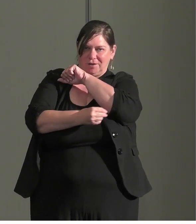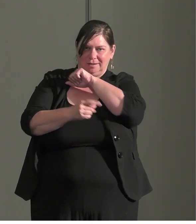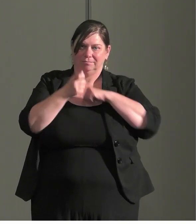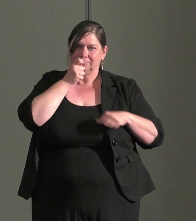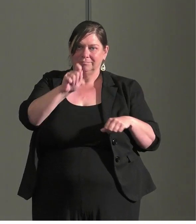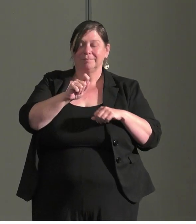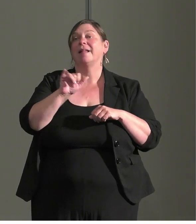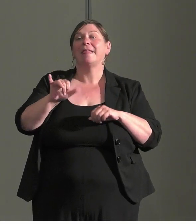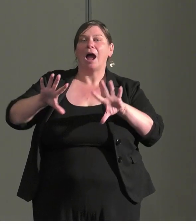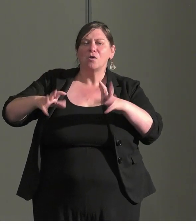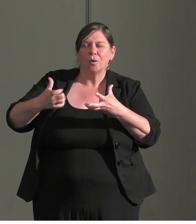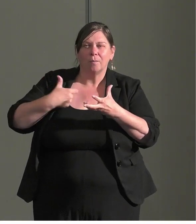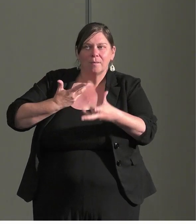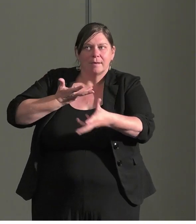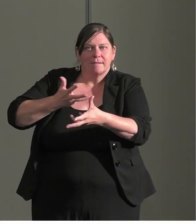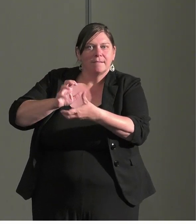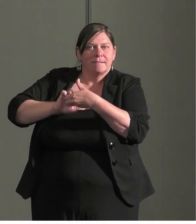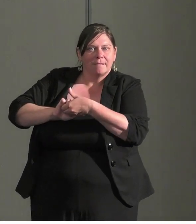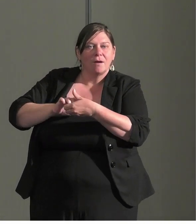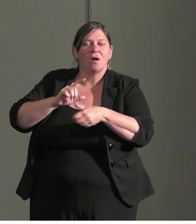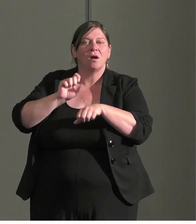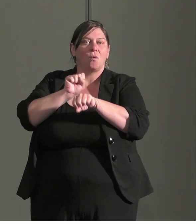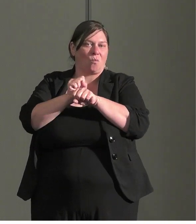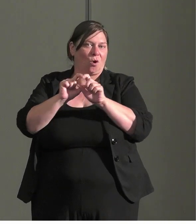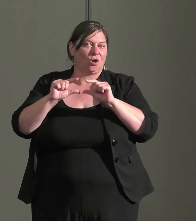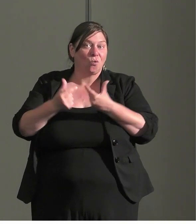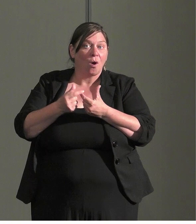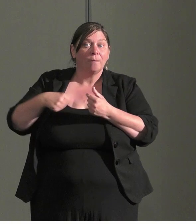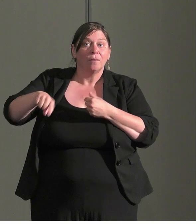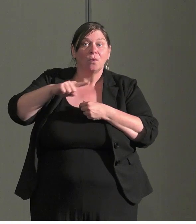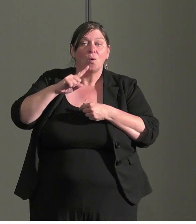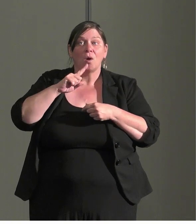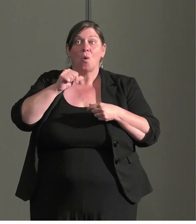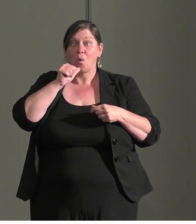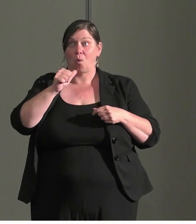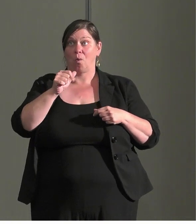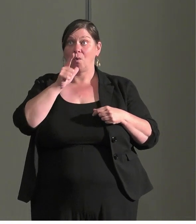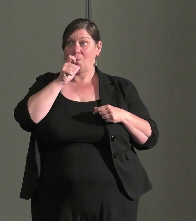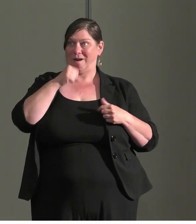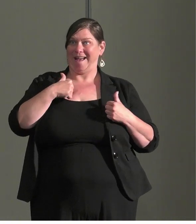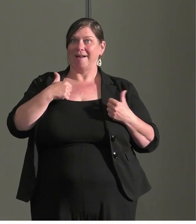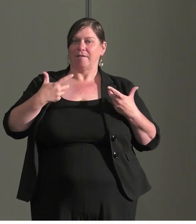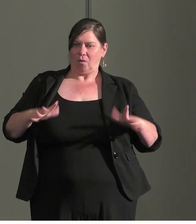group we created a working group with individuals with life experiences of poverty. And to build